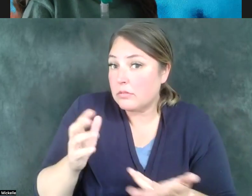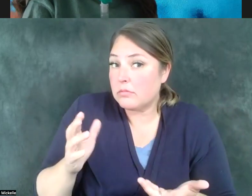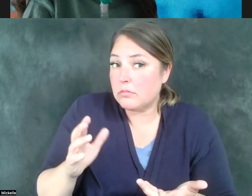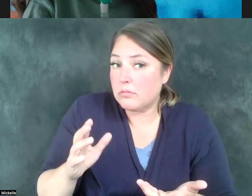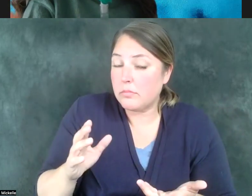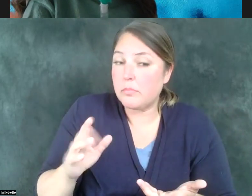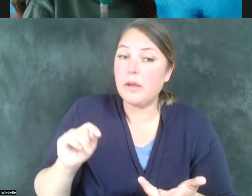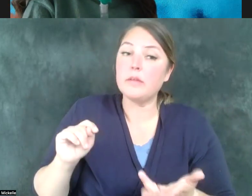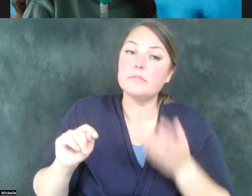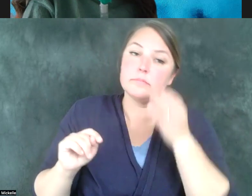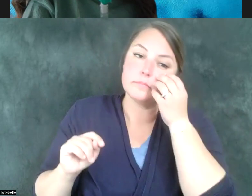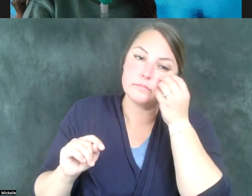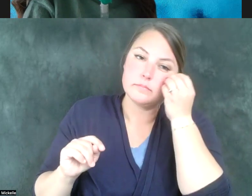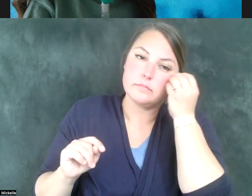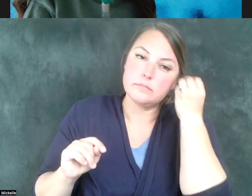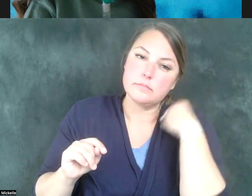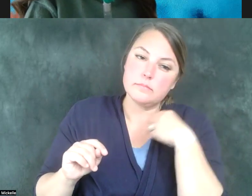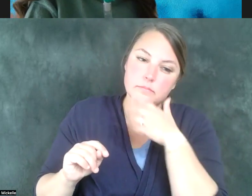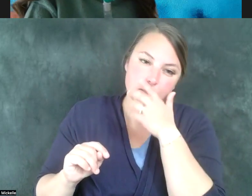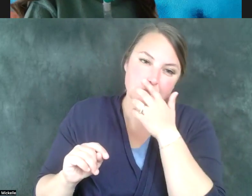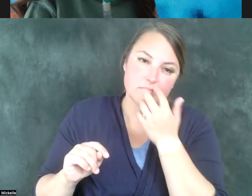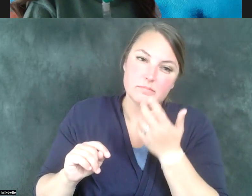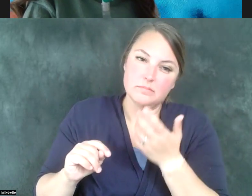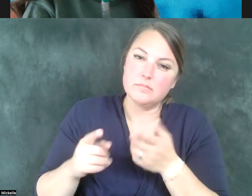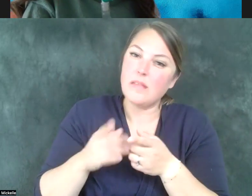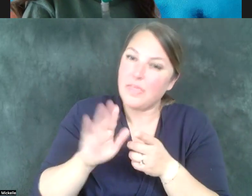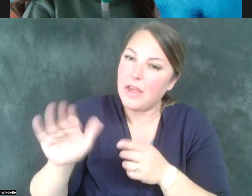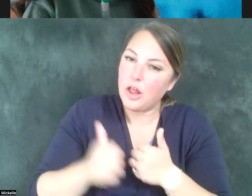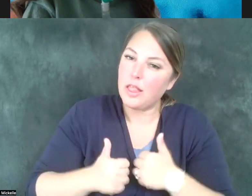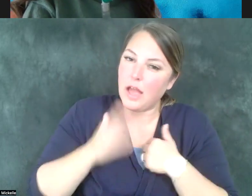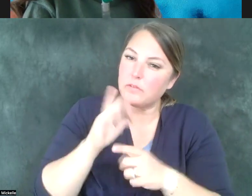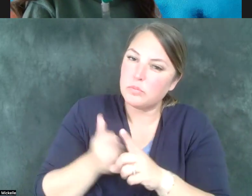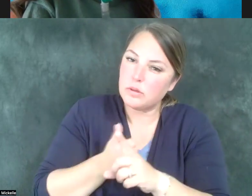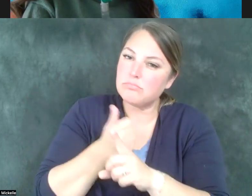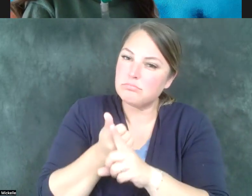real sense, are going to have the quality of their lives improved if they have